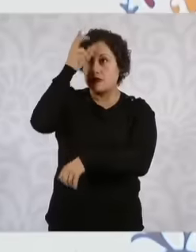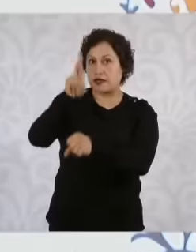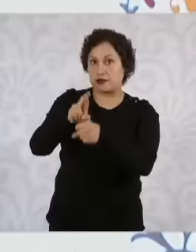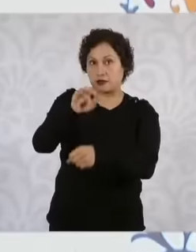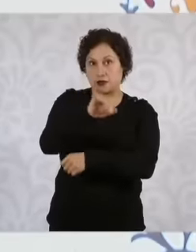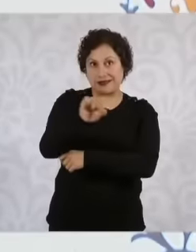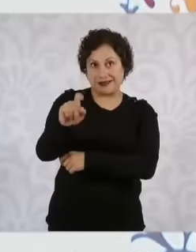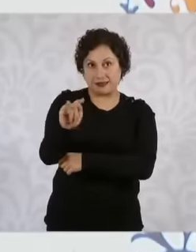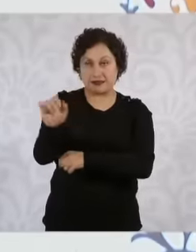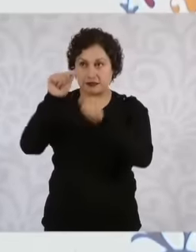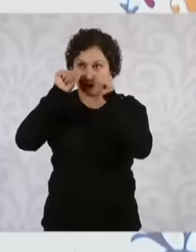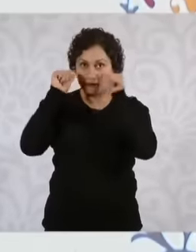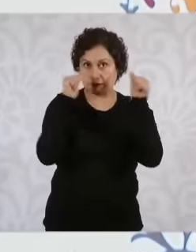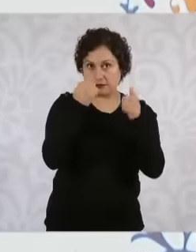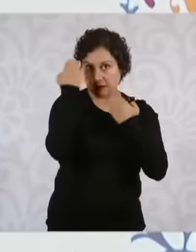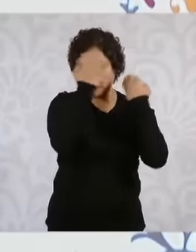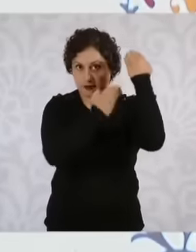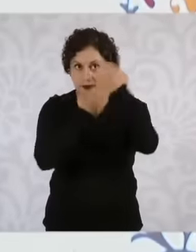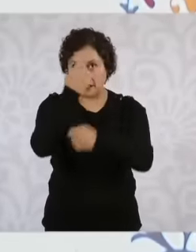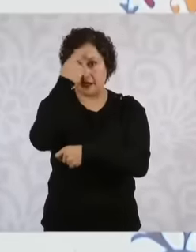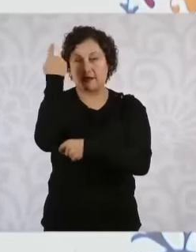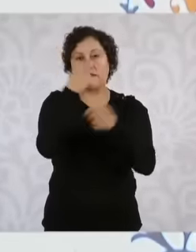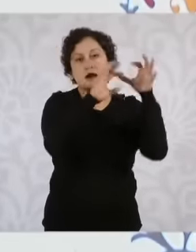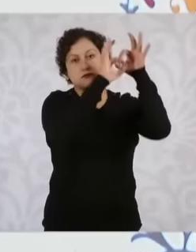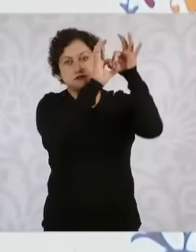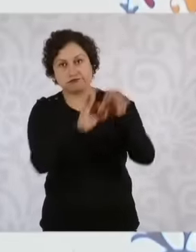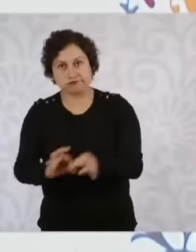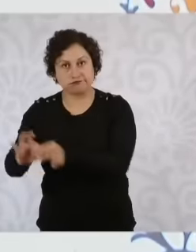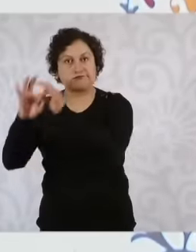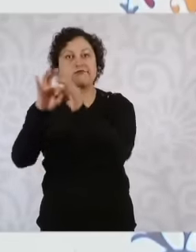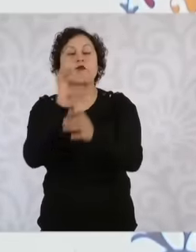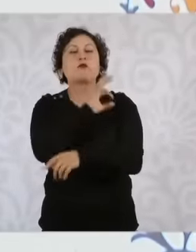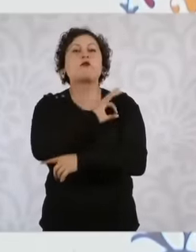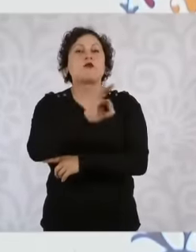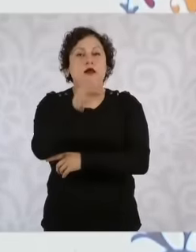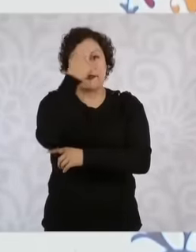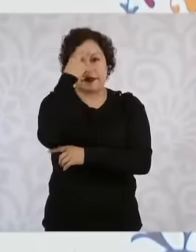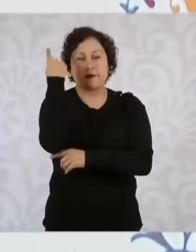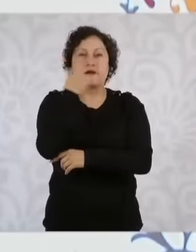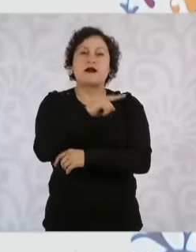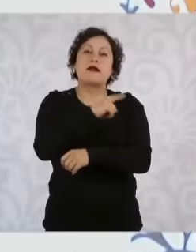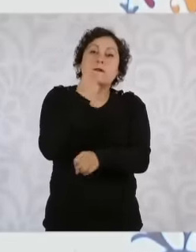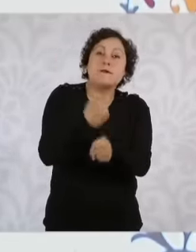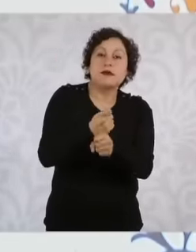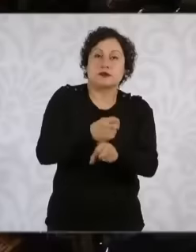that integration is achieved in first-level care in the consultation of the first